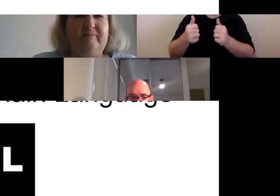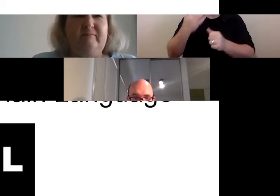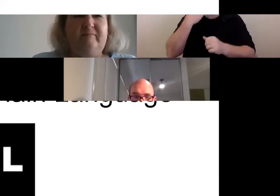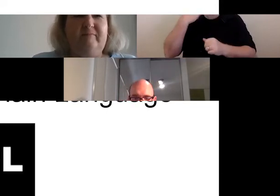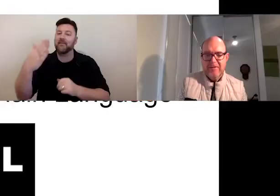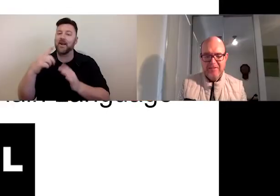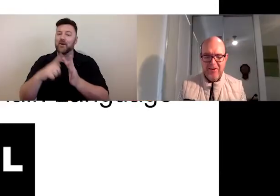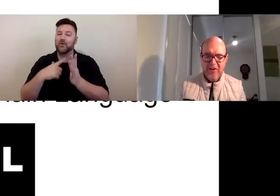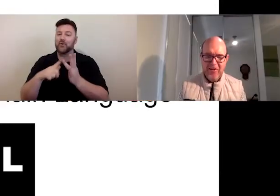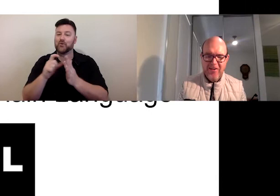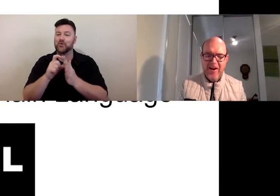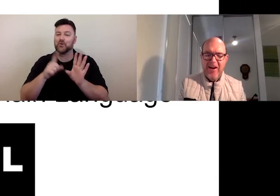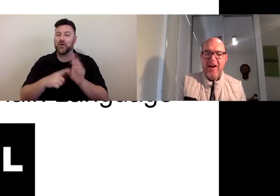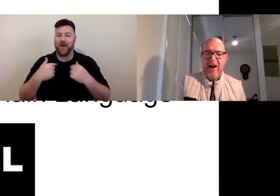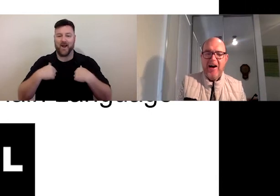I'm back.